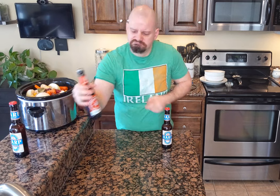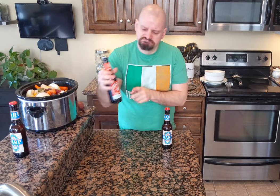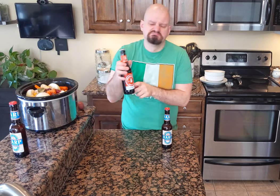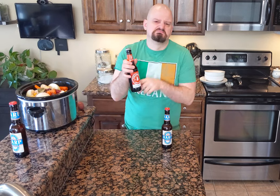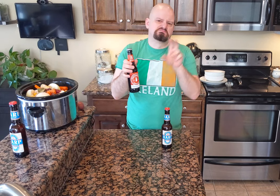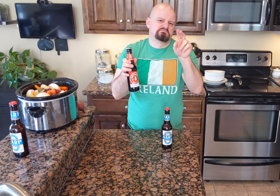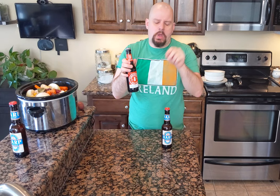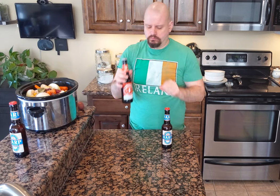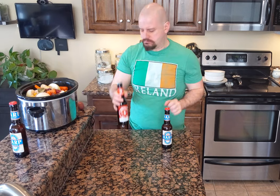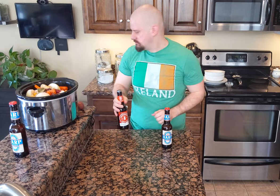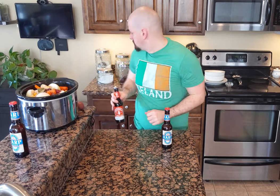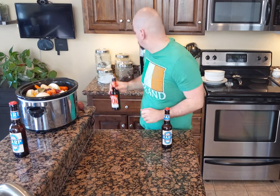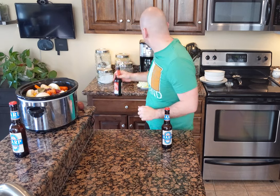This one, nope.